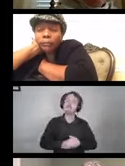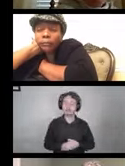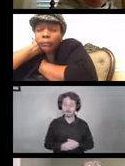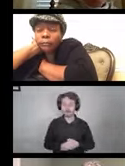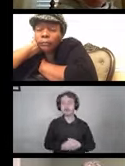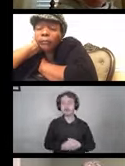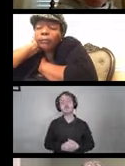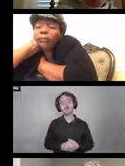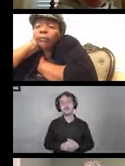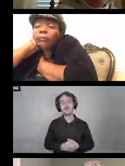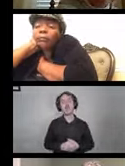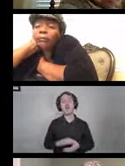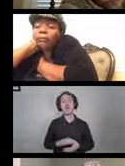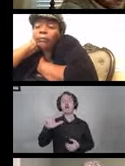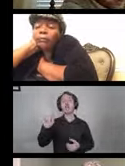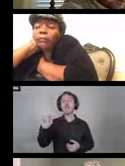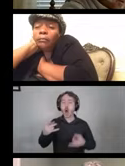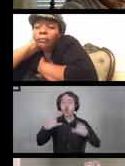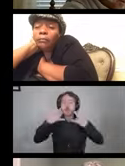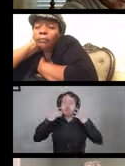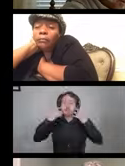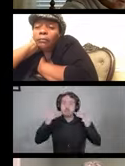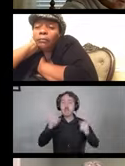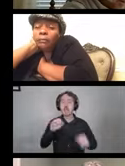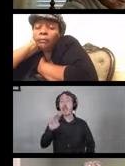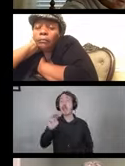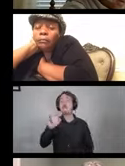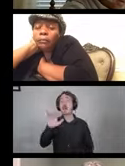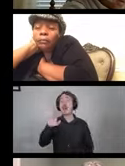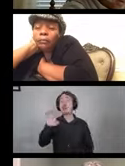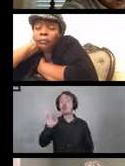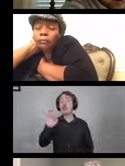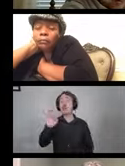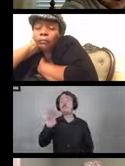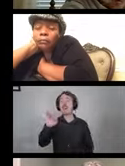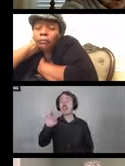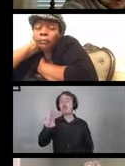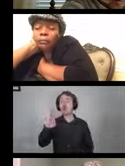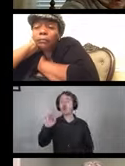Cloths to wet and rinse cleaners from surfaces.